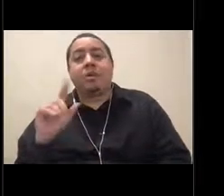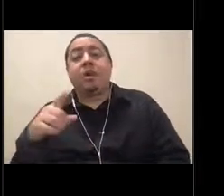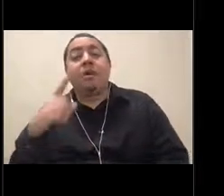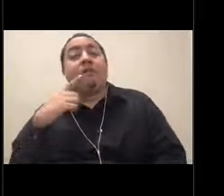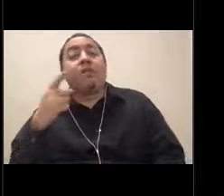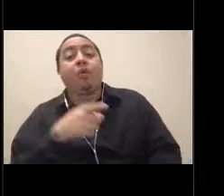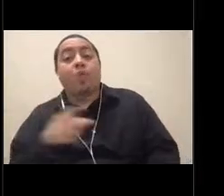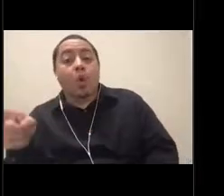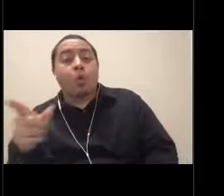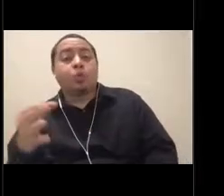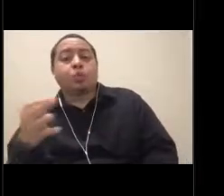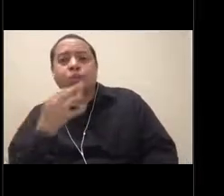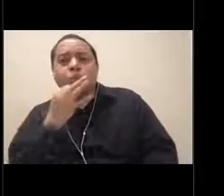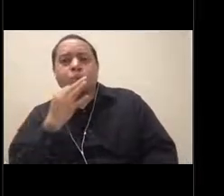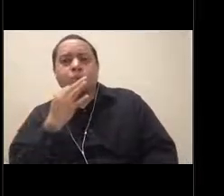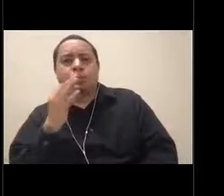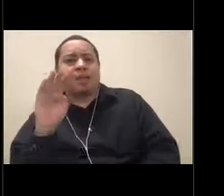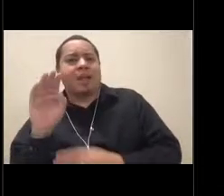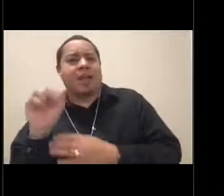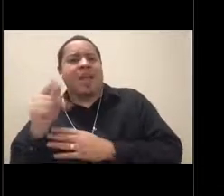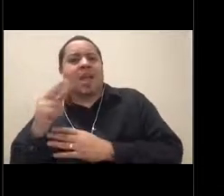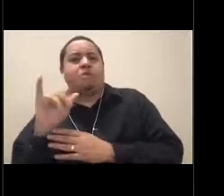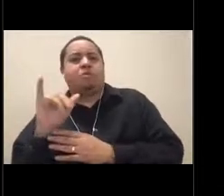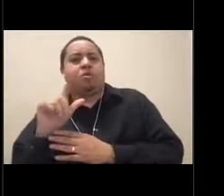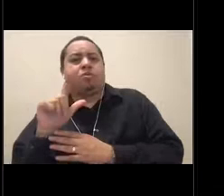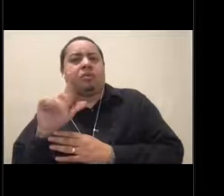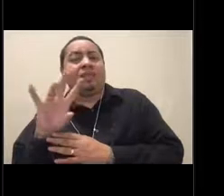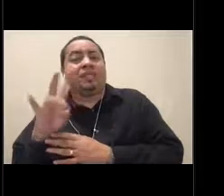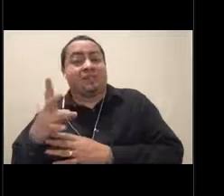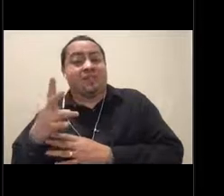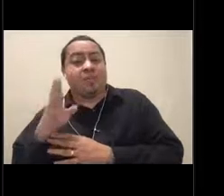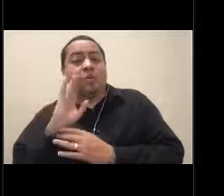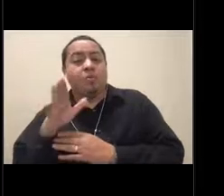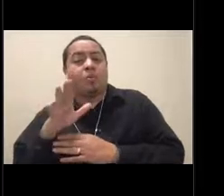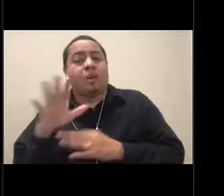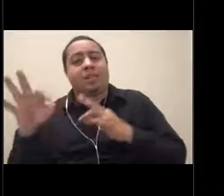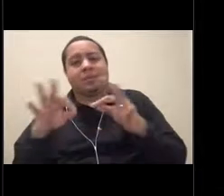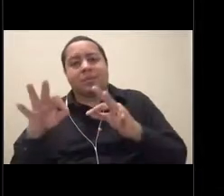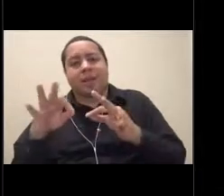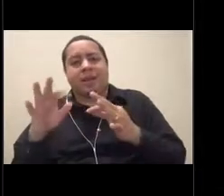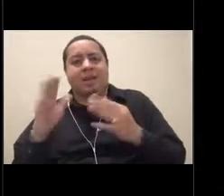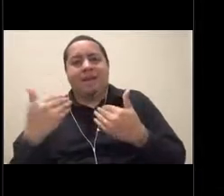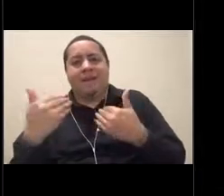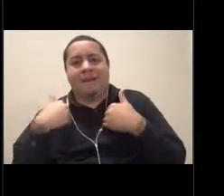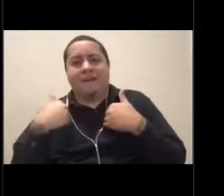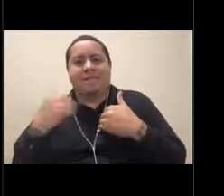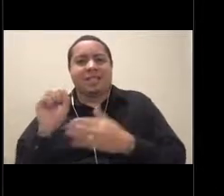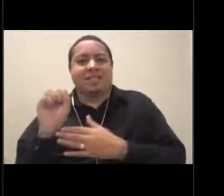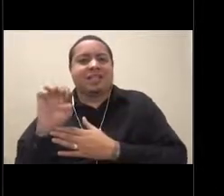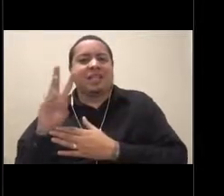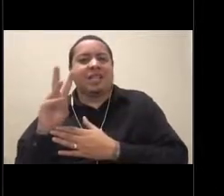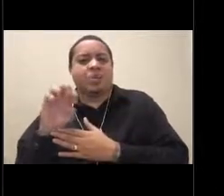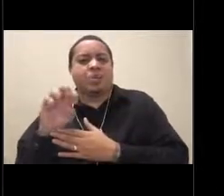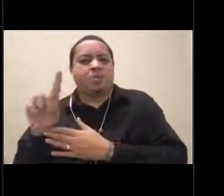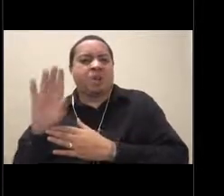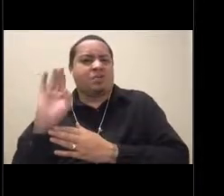coming up on April 7th. So we might be talking more about that then. All right, Acy, I'm going to let you turn it over to Nick,